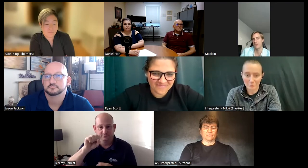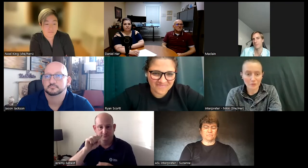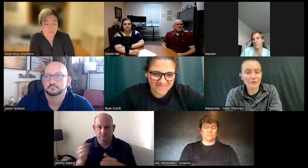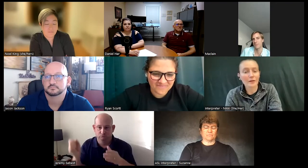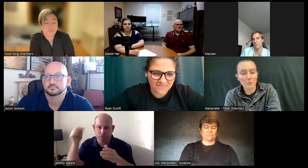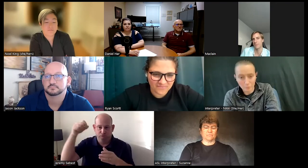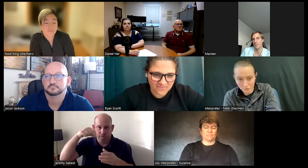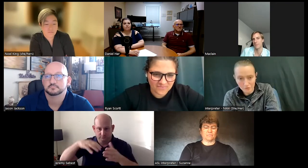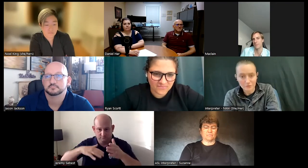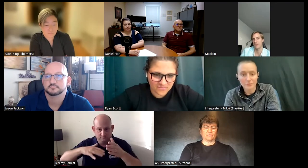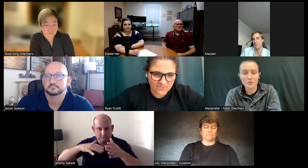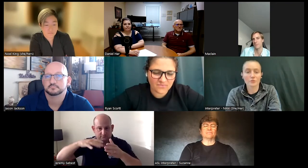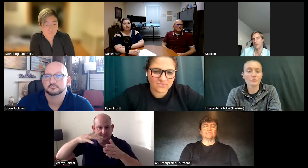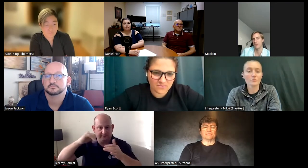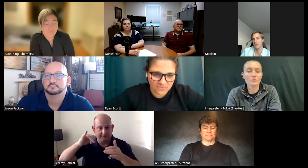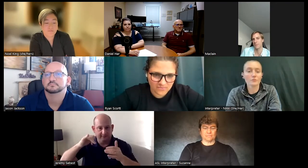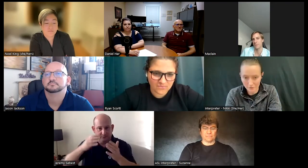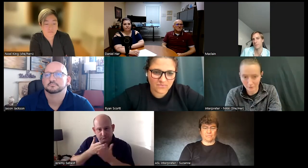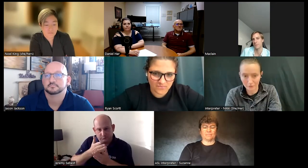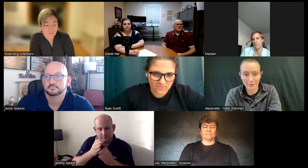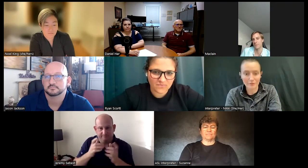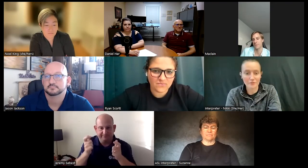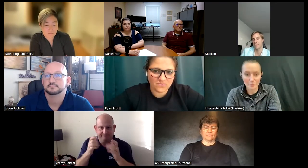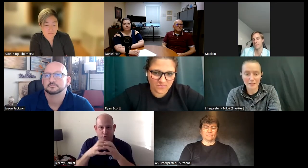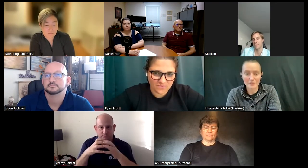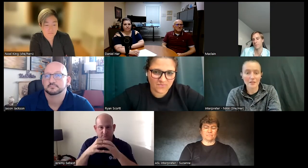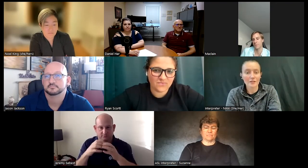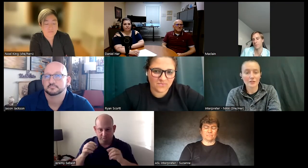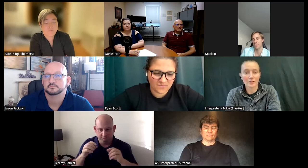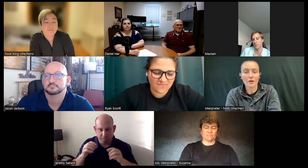example you can add marbles so it fills up the smaller amounts of space you know